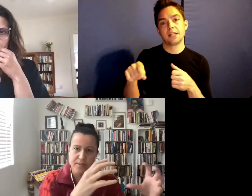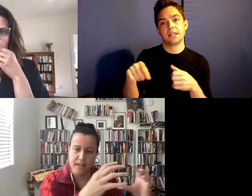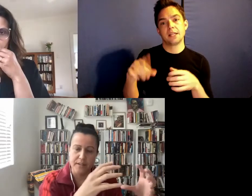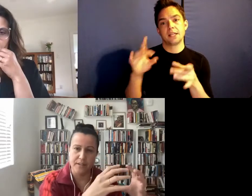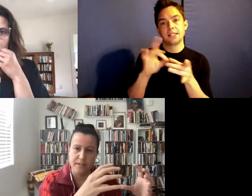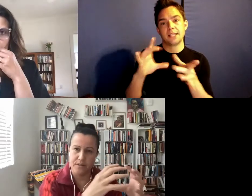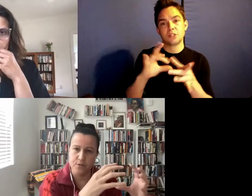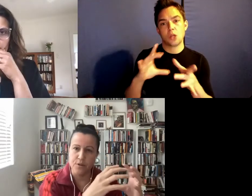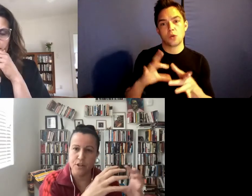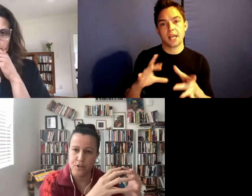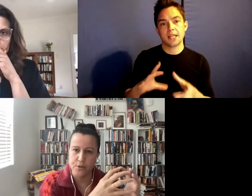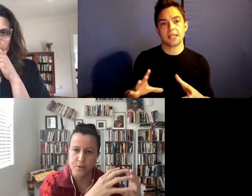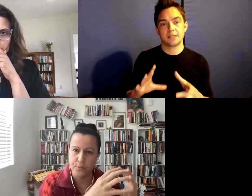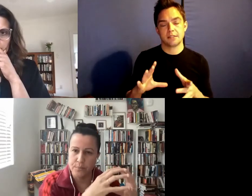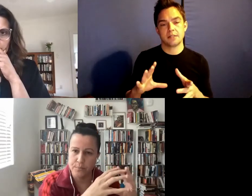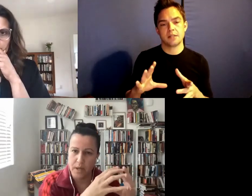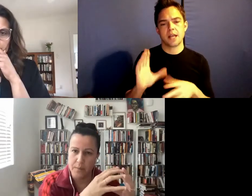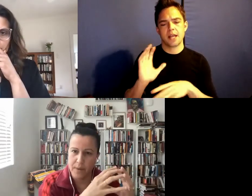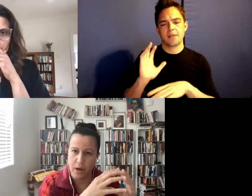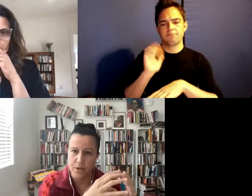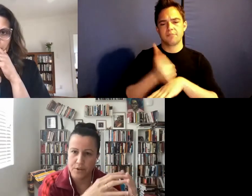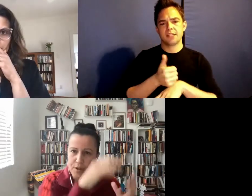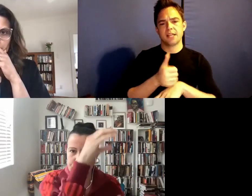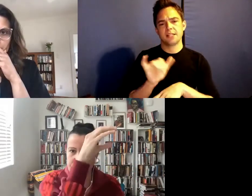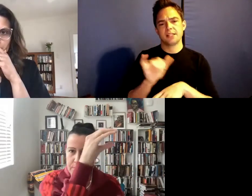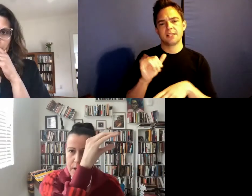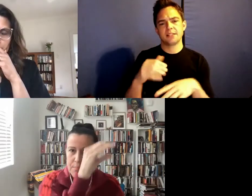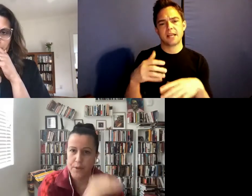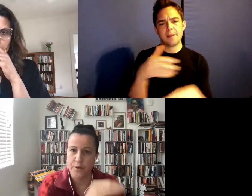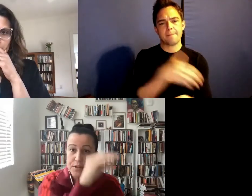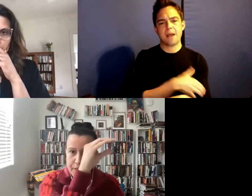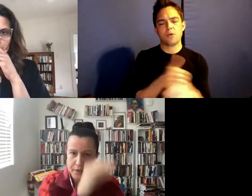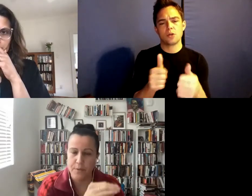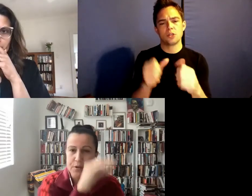set to this traditional power structure of another daughter mother --